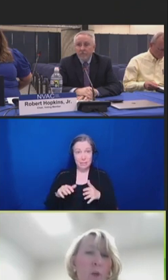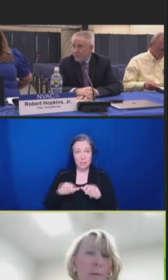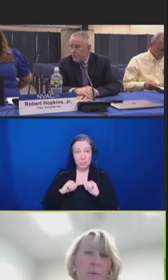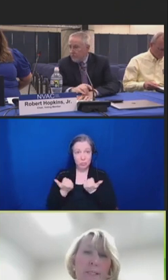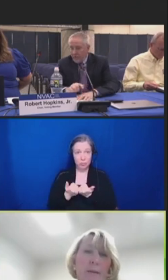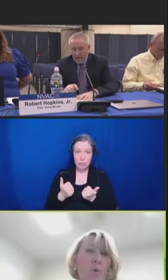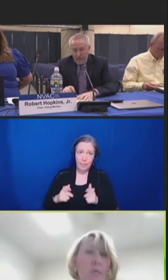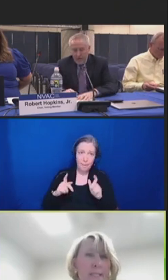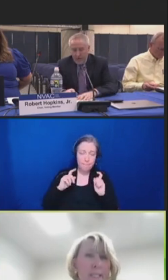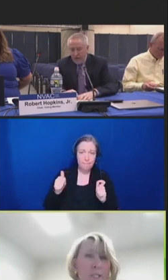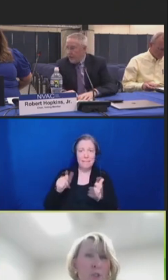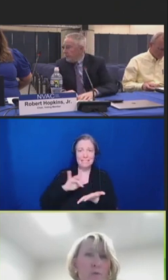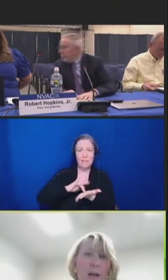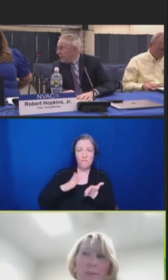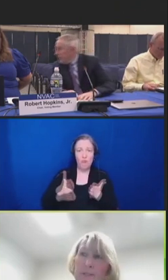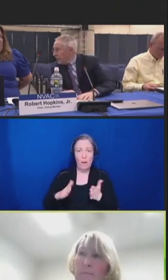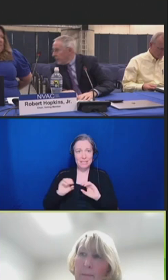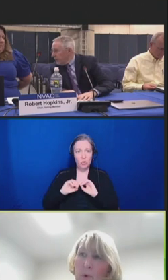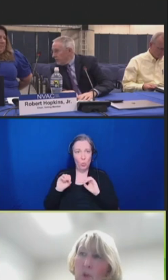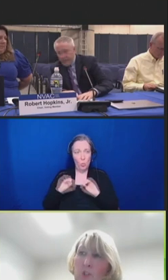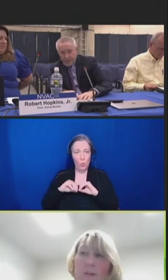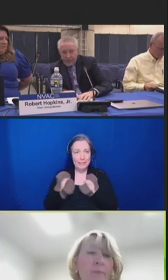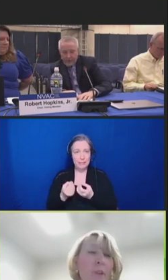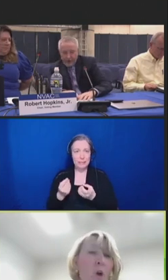representing more than 62,000 members.